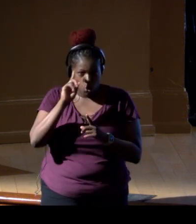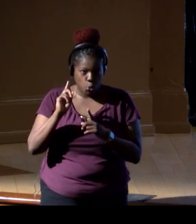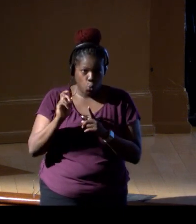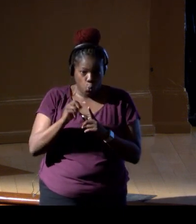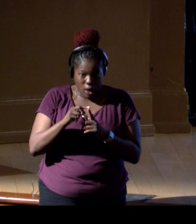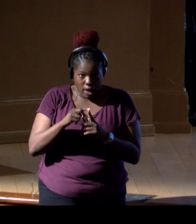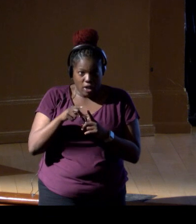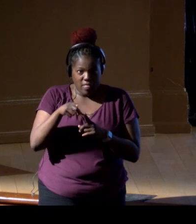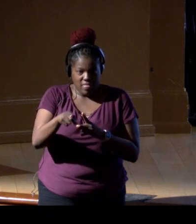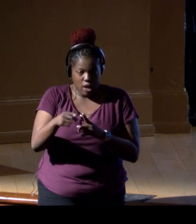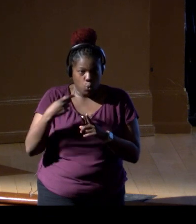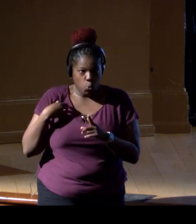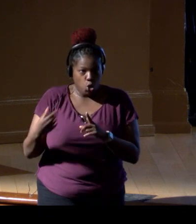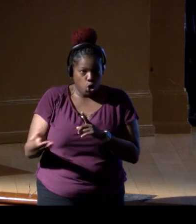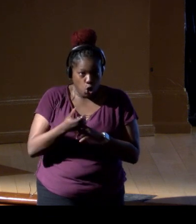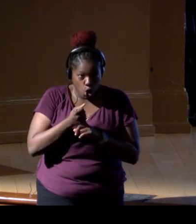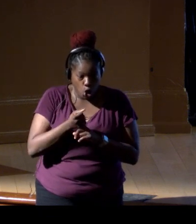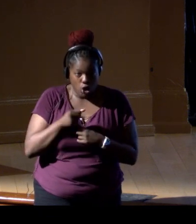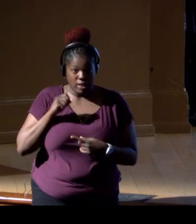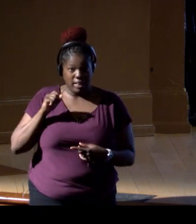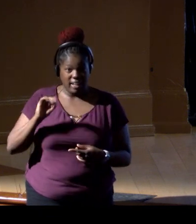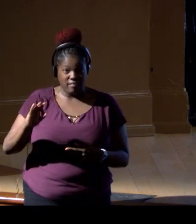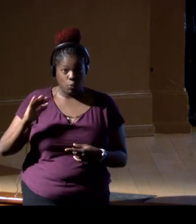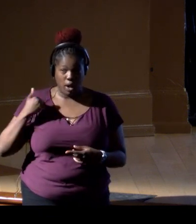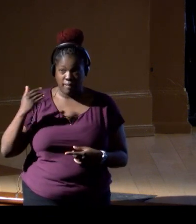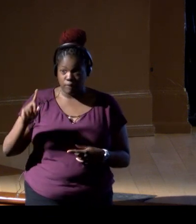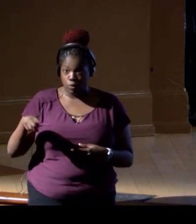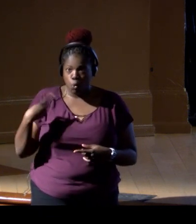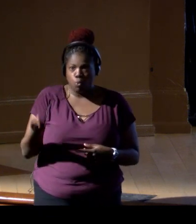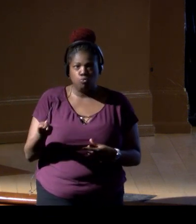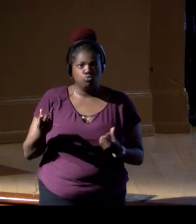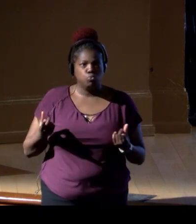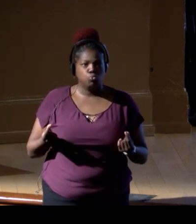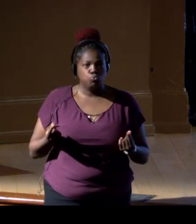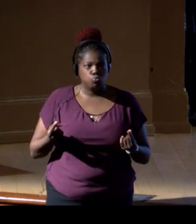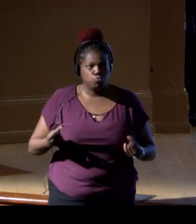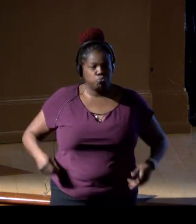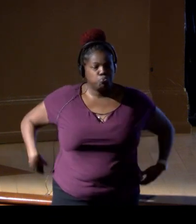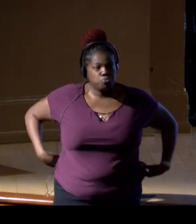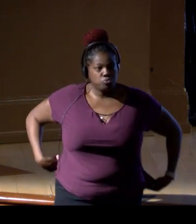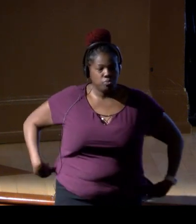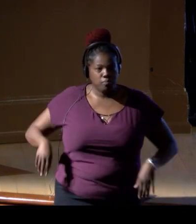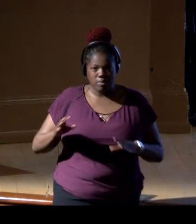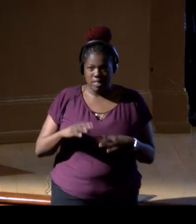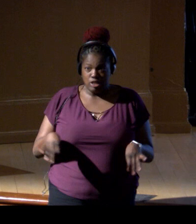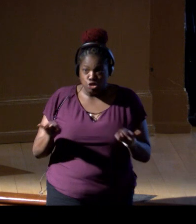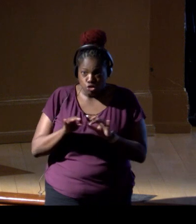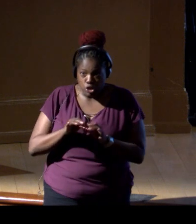Now, if we had just this, what would we do, right? It's a critically endangered species.